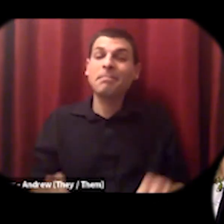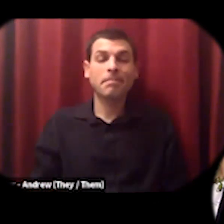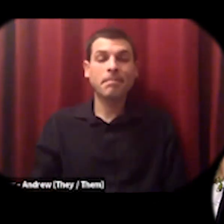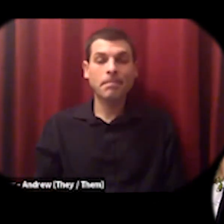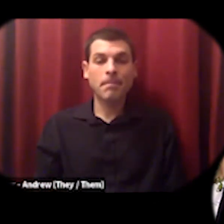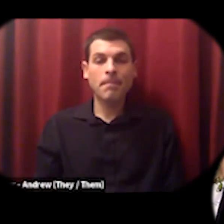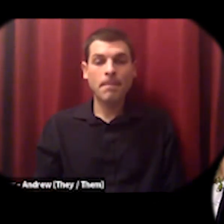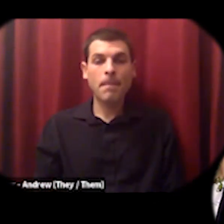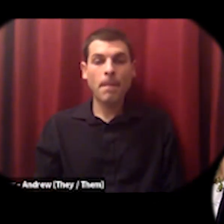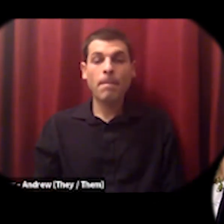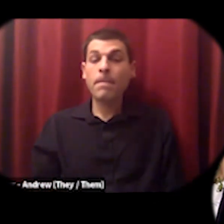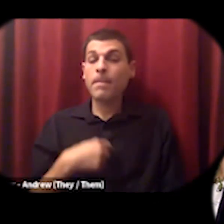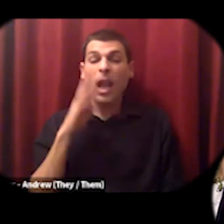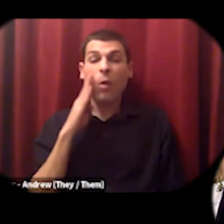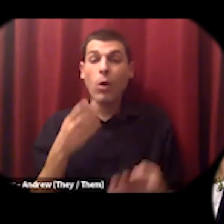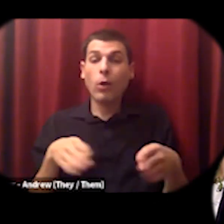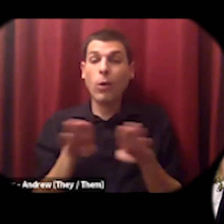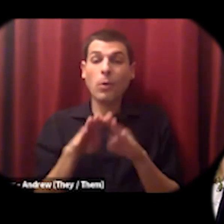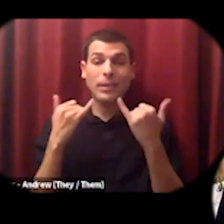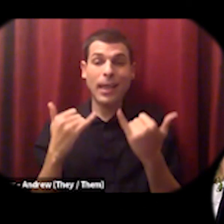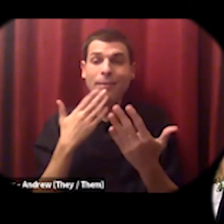so i'll close it out here thanks so much and